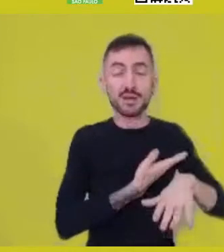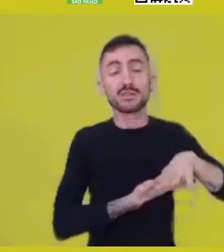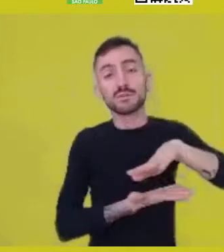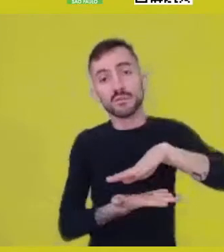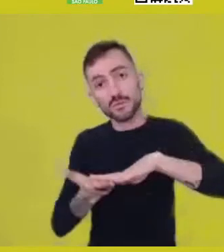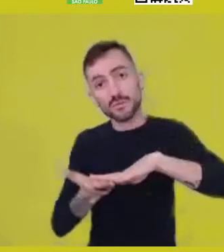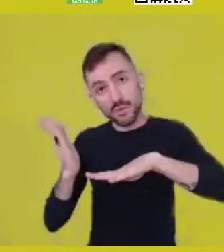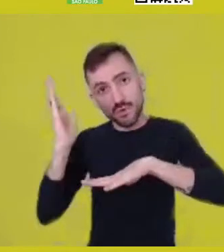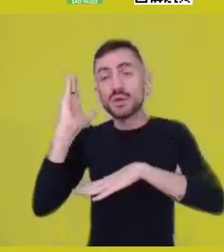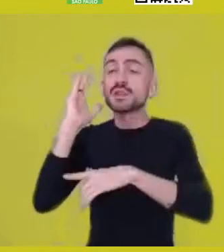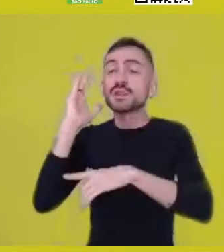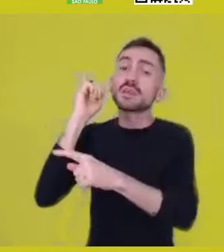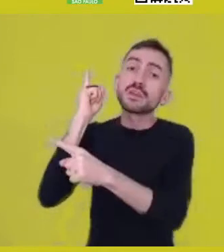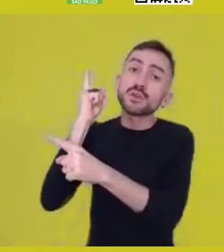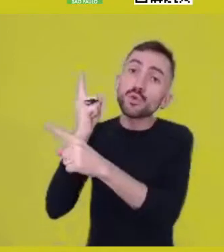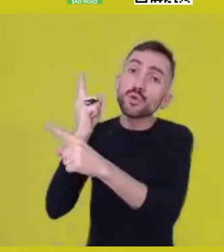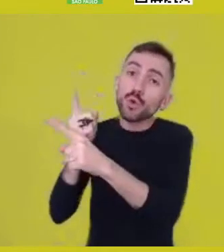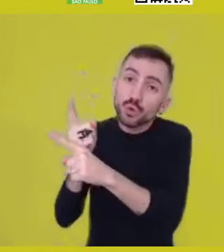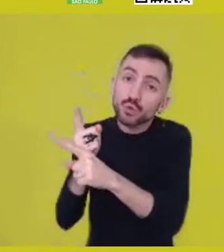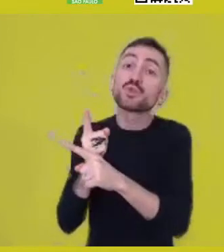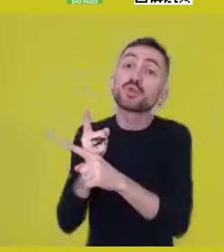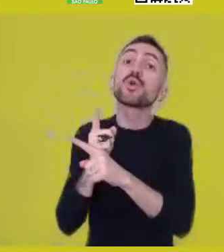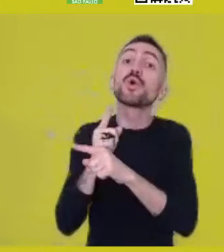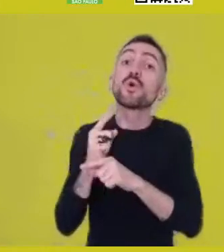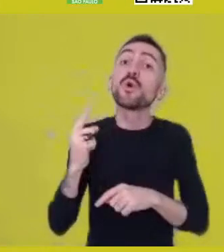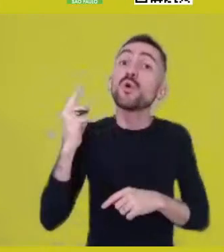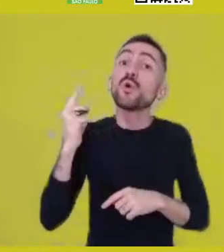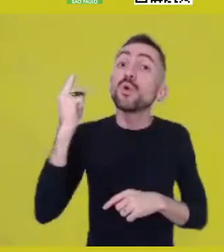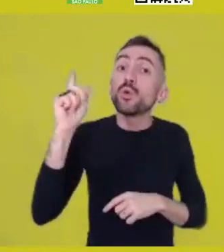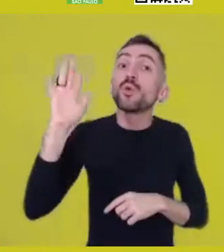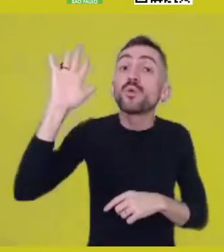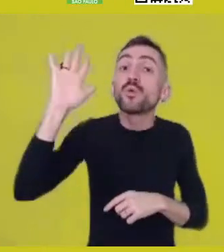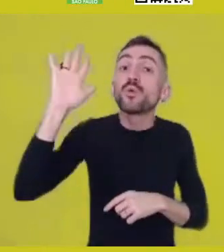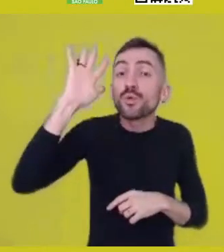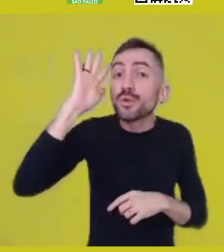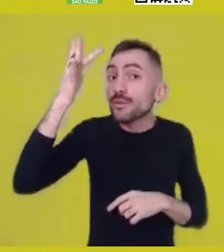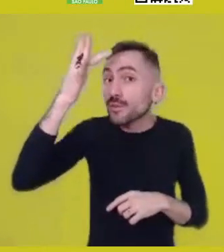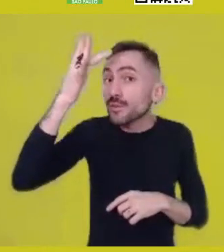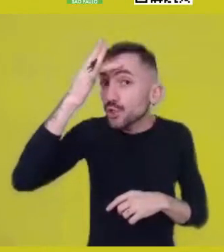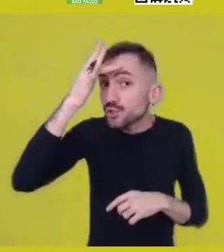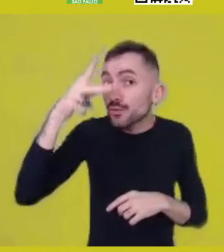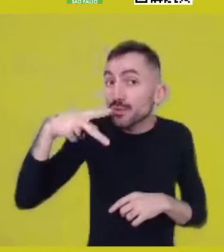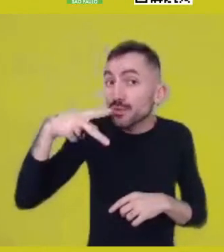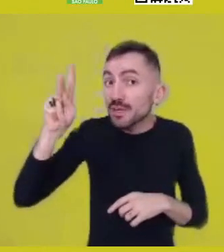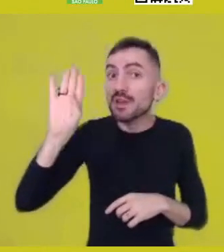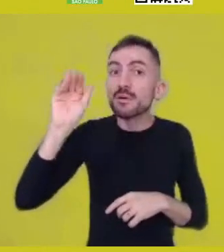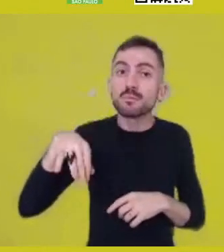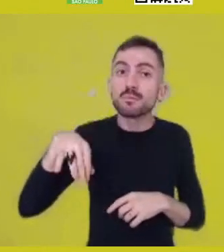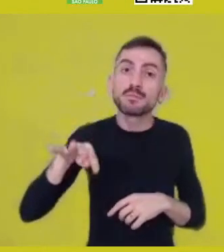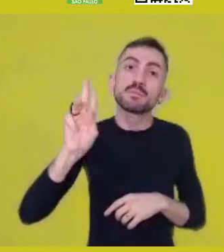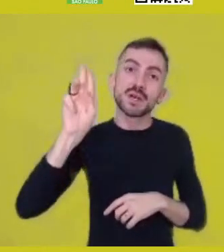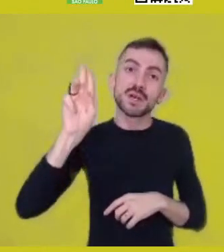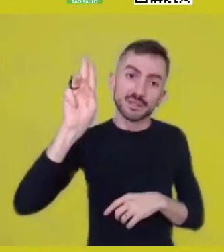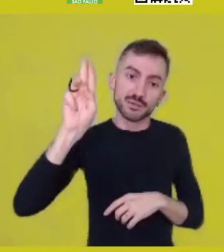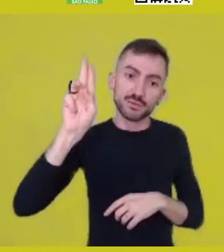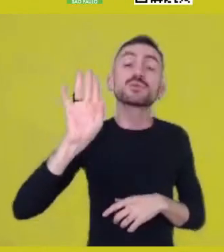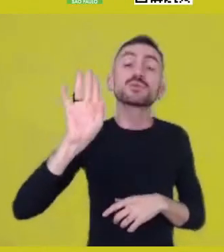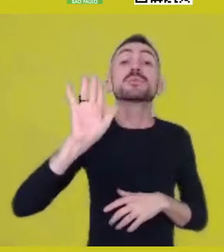with a certain cosmology understood as Bantu, which, strictly speaking, is a lexical classification